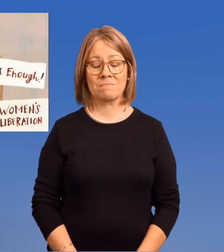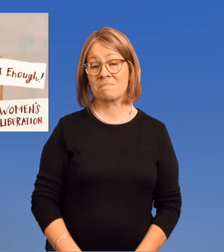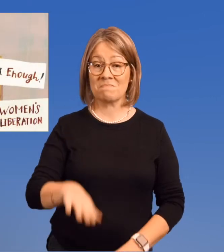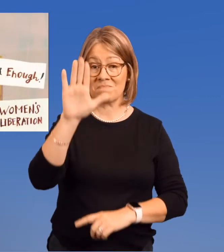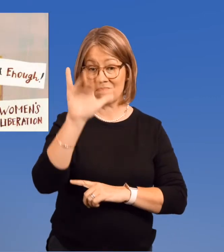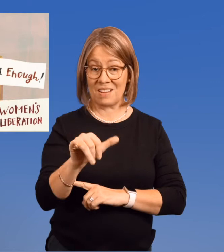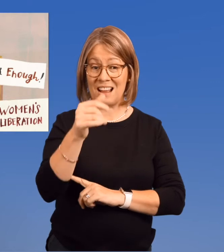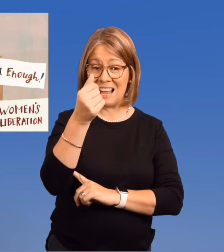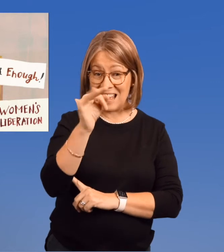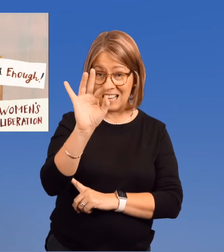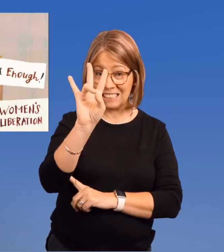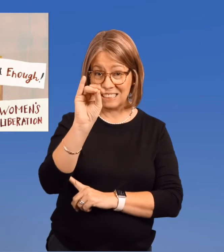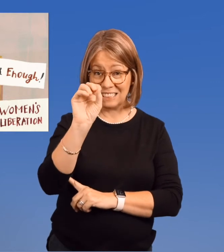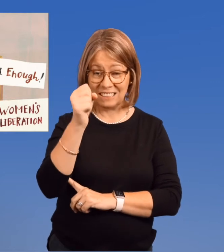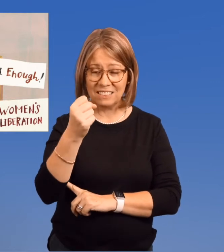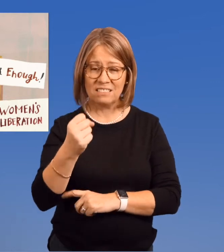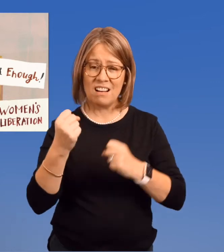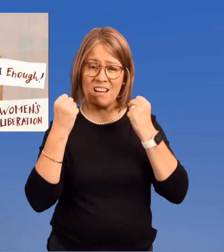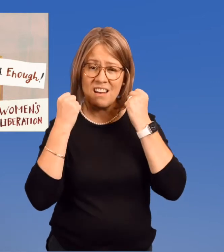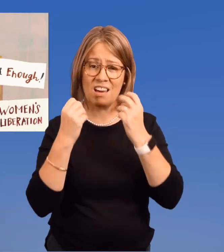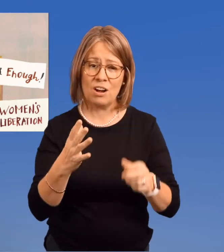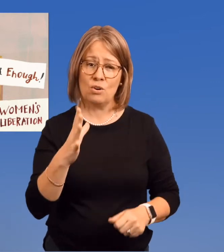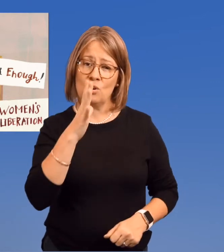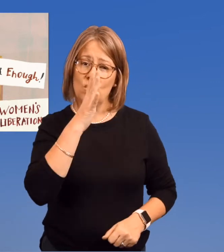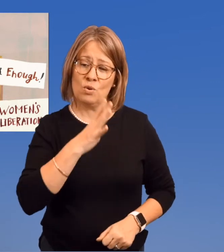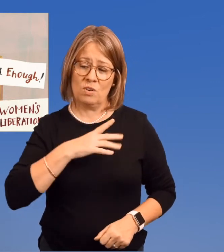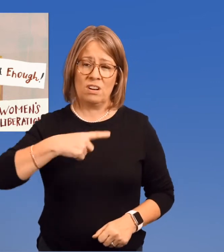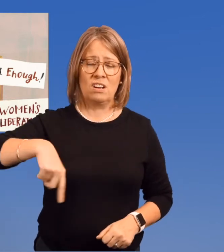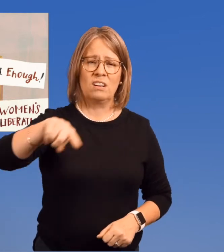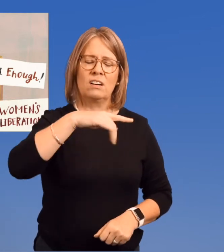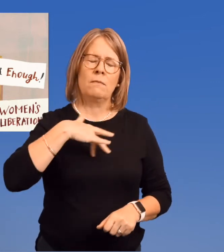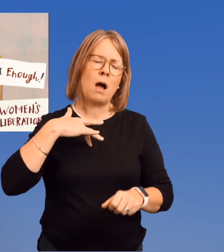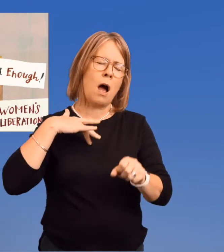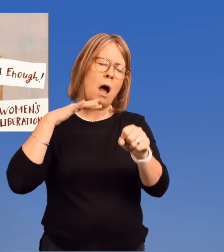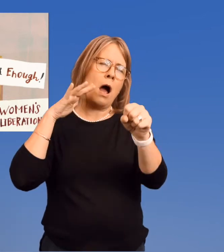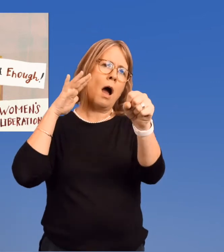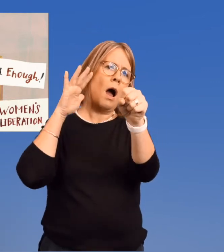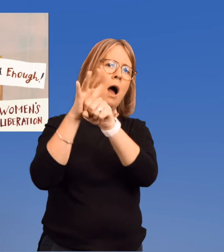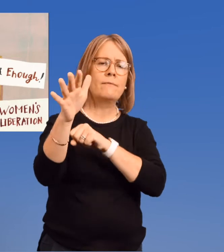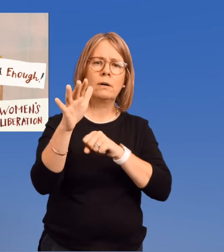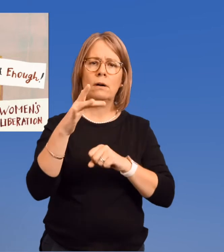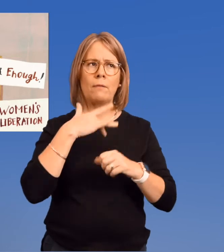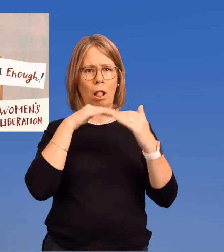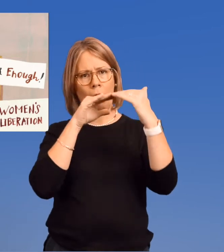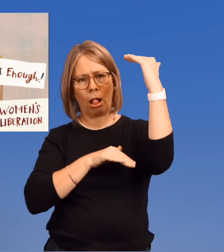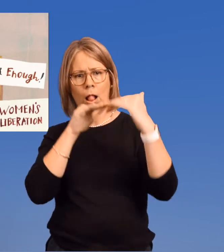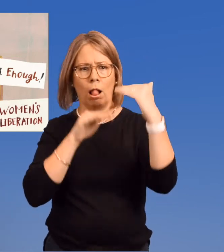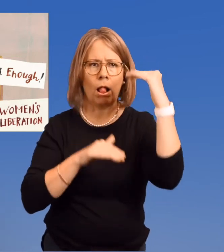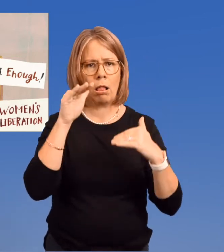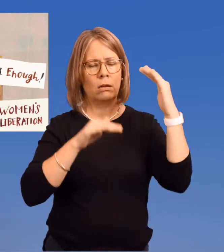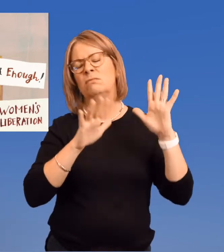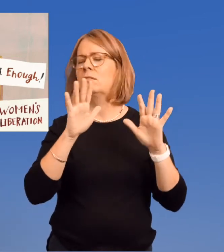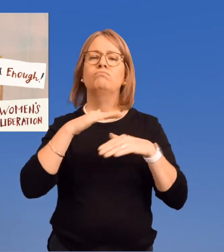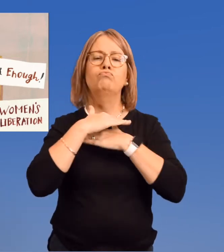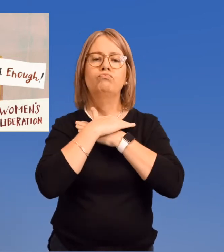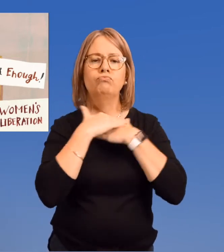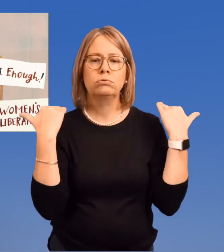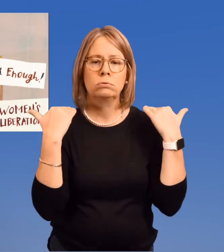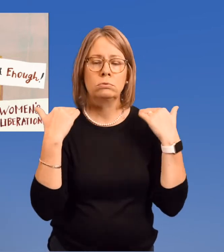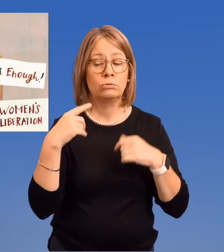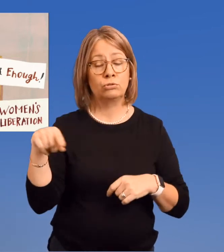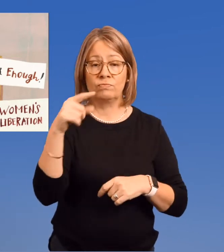By the 1970s, a lot of women had had enough of this sort of treatment.